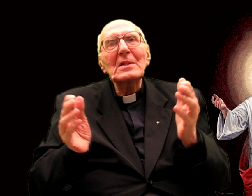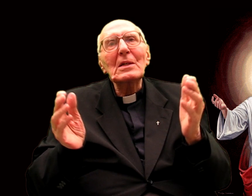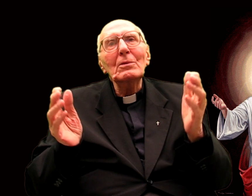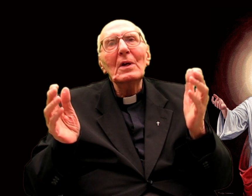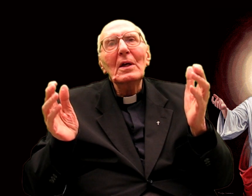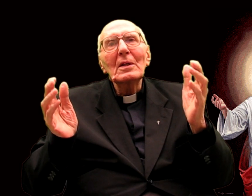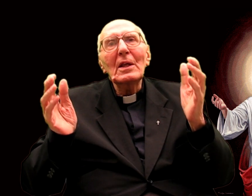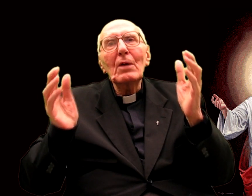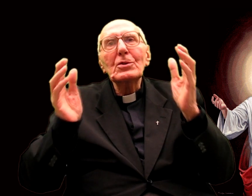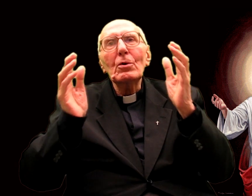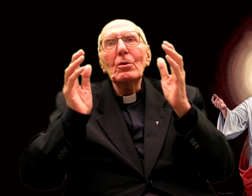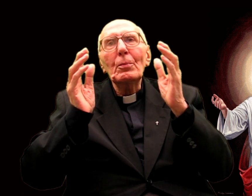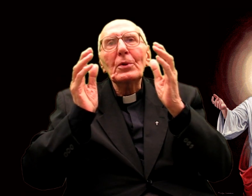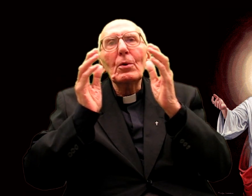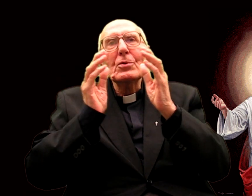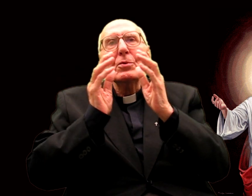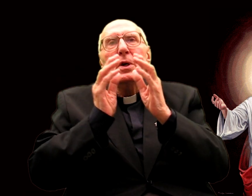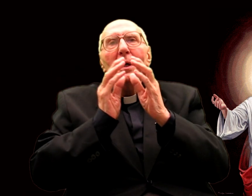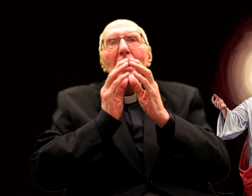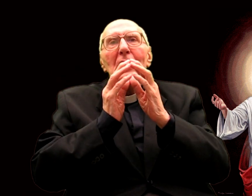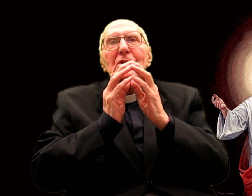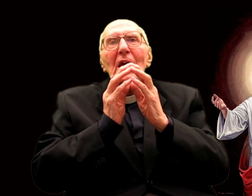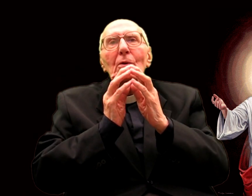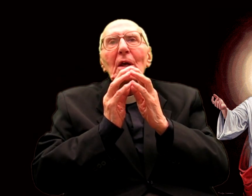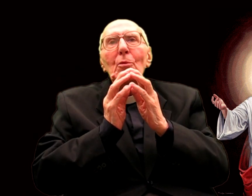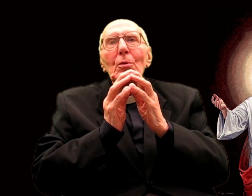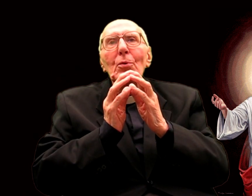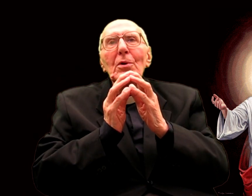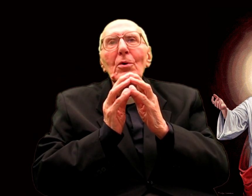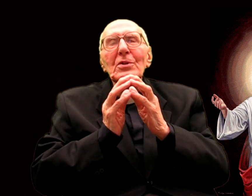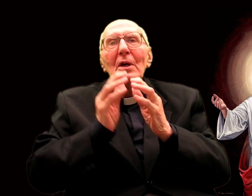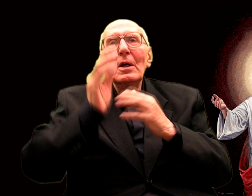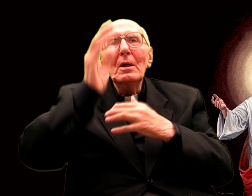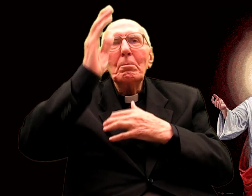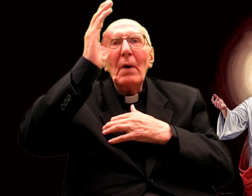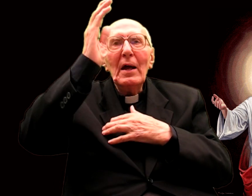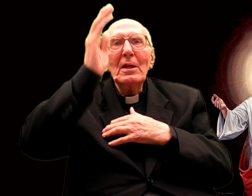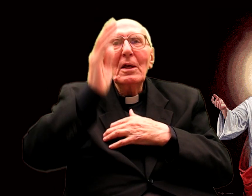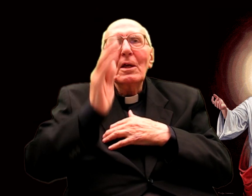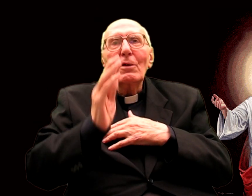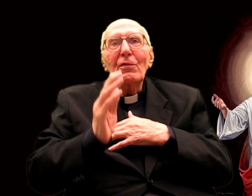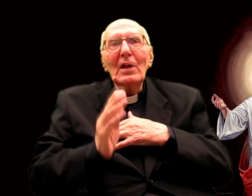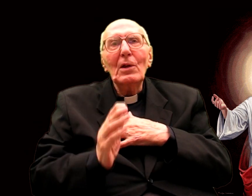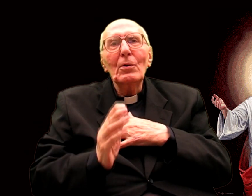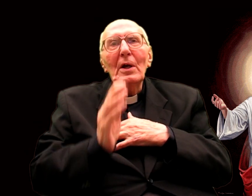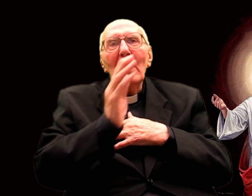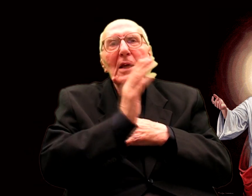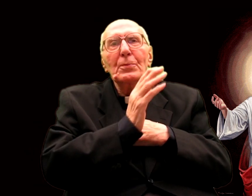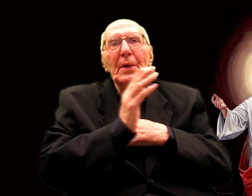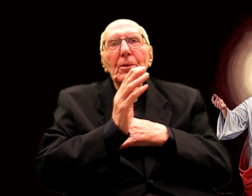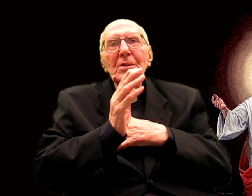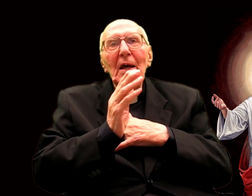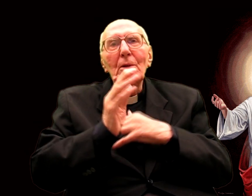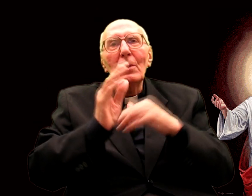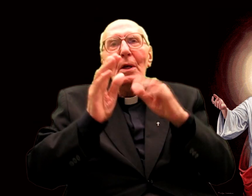+ Blessing of God Almighty and full of love for us, Father, Son and Holy Spirit